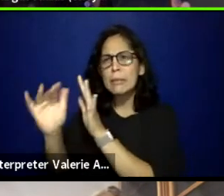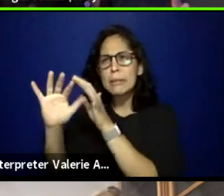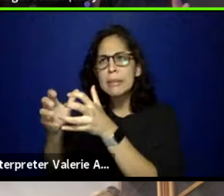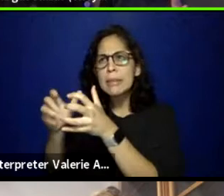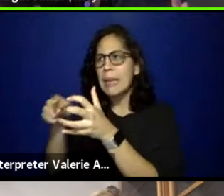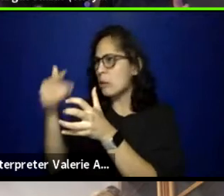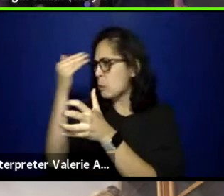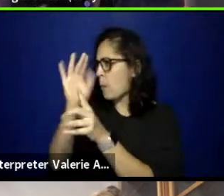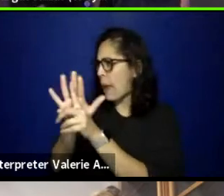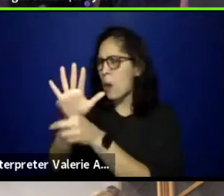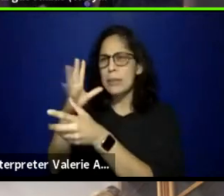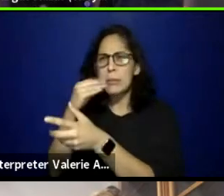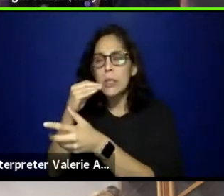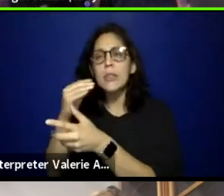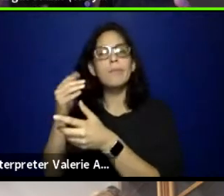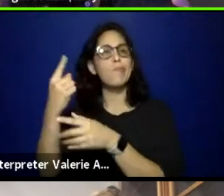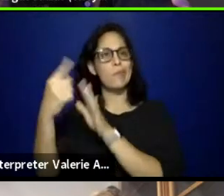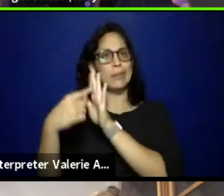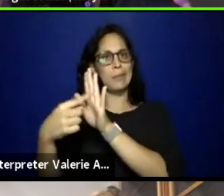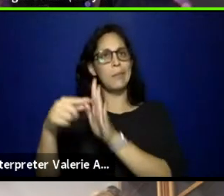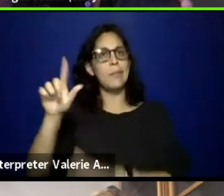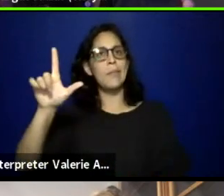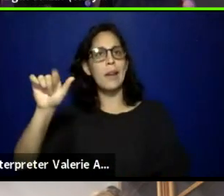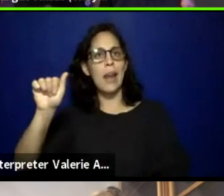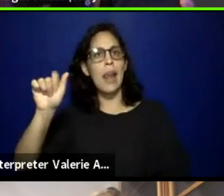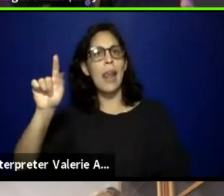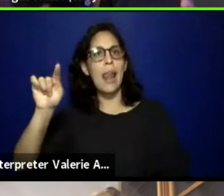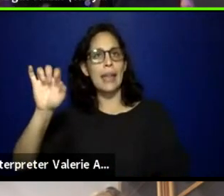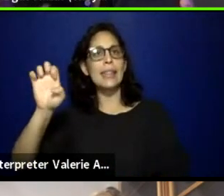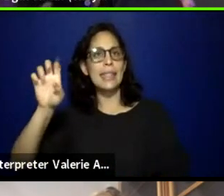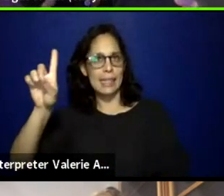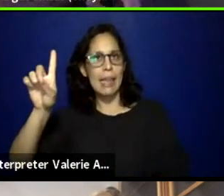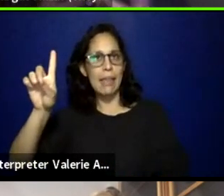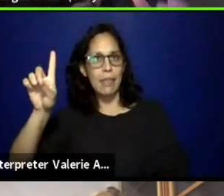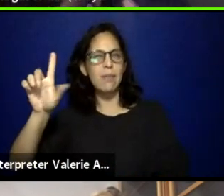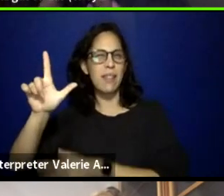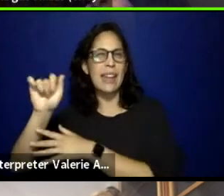where then folks tends to try to control what Latinidad is.